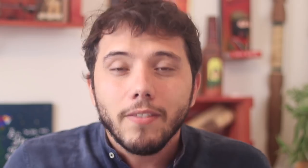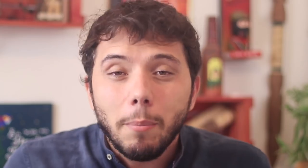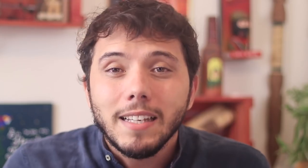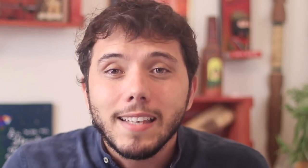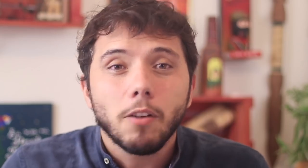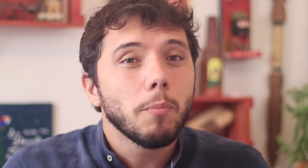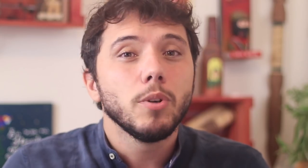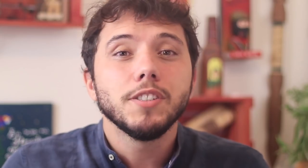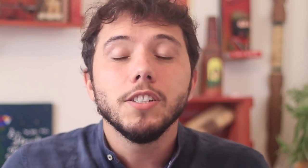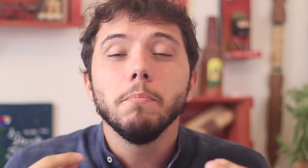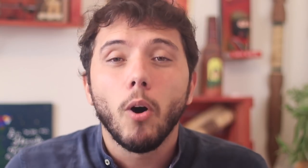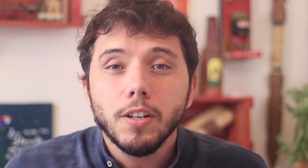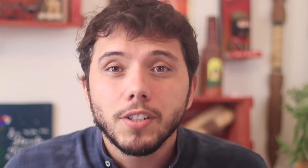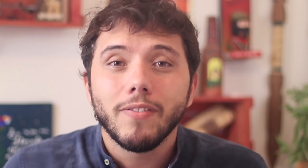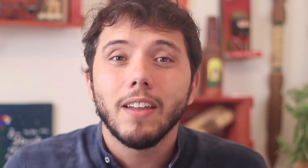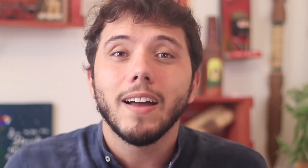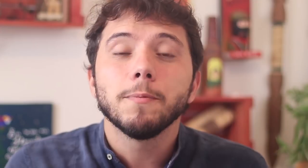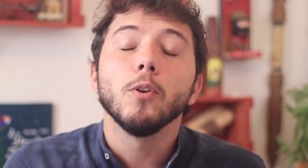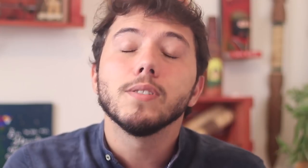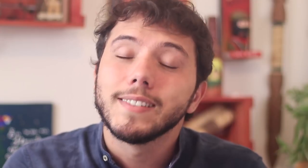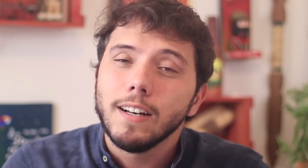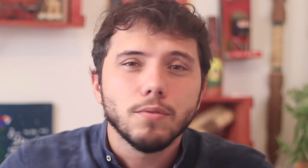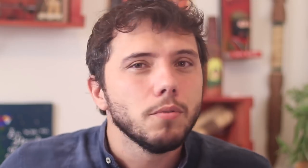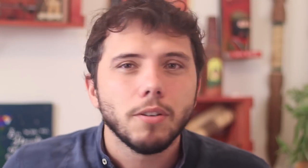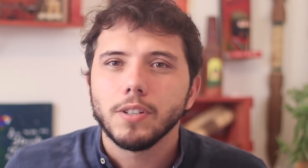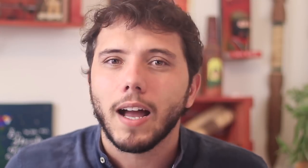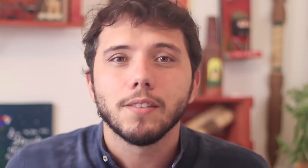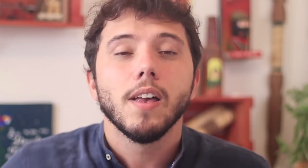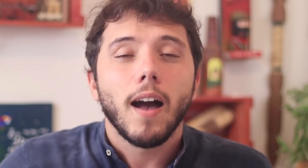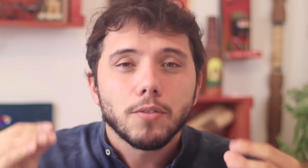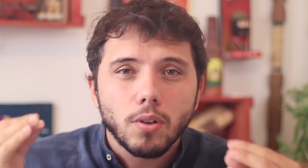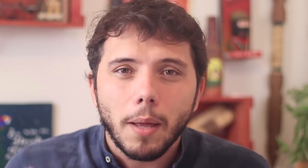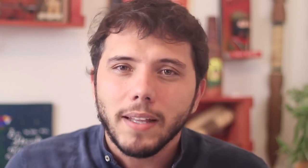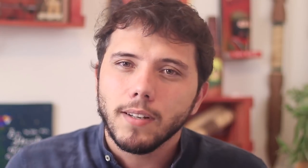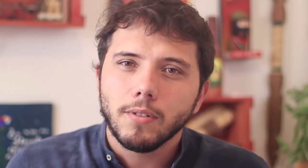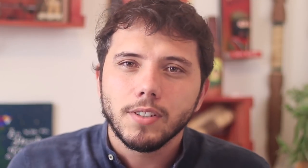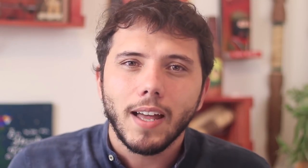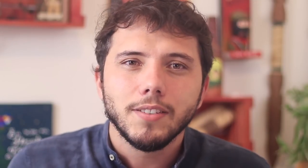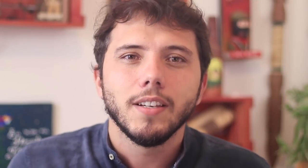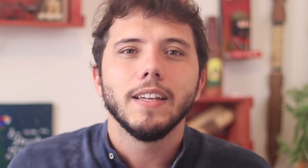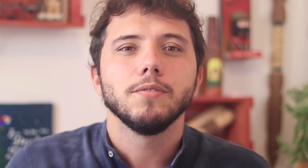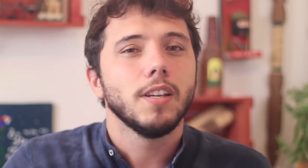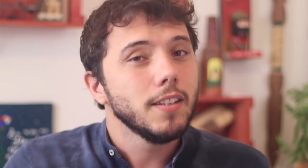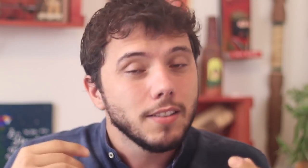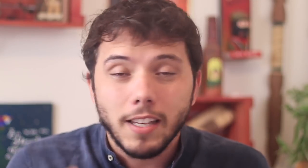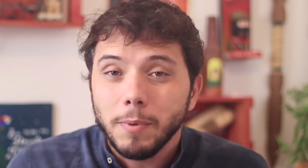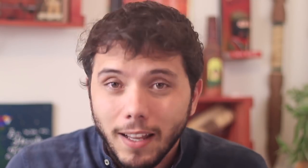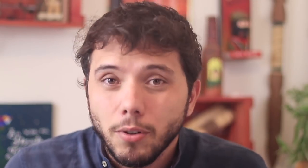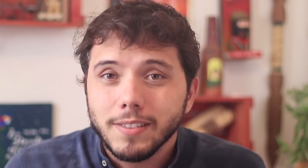Making it all impossible with a policy of death that will lead to an explosion of the number of cases to a shortage of hospital beds and respirators also.